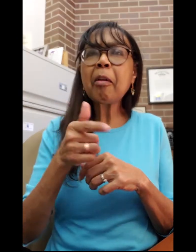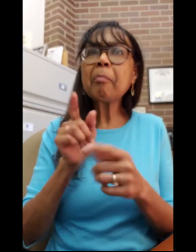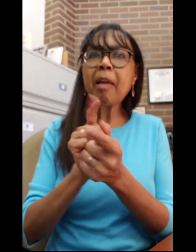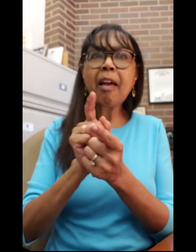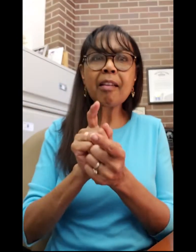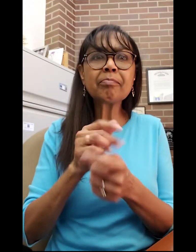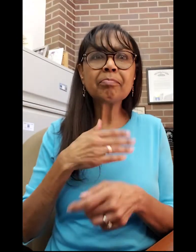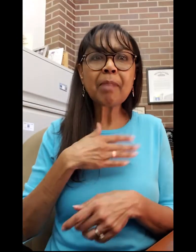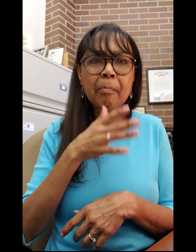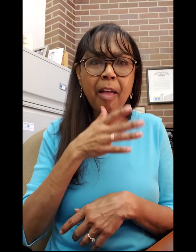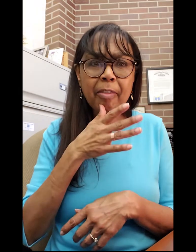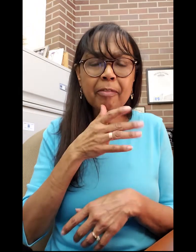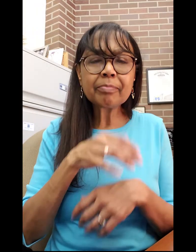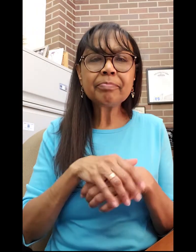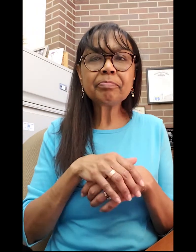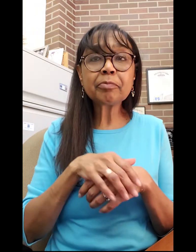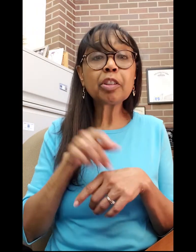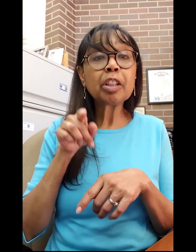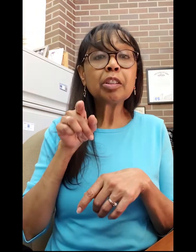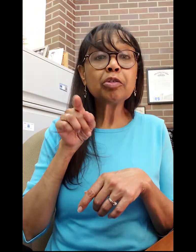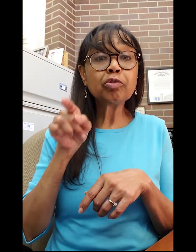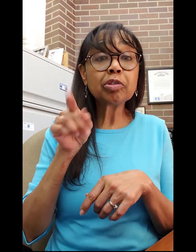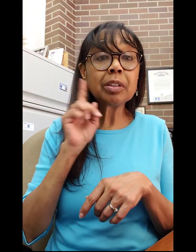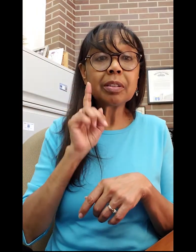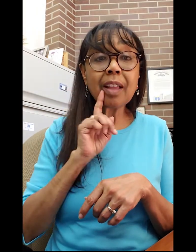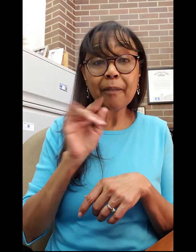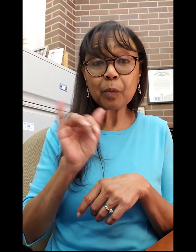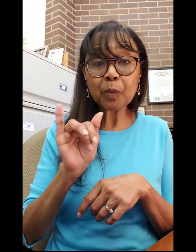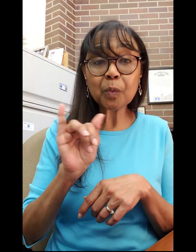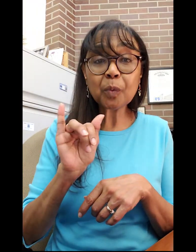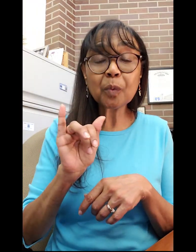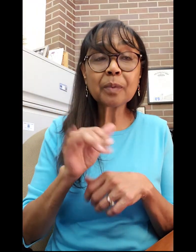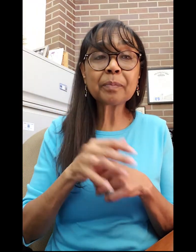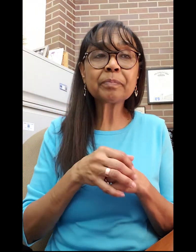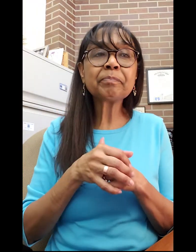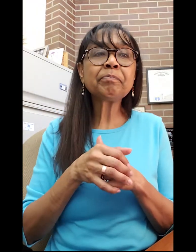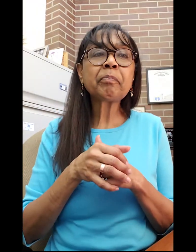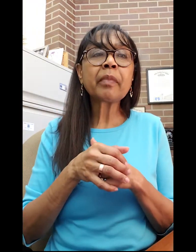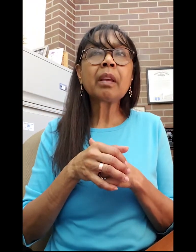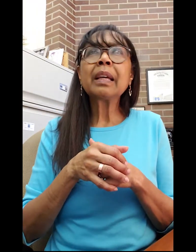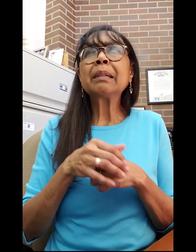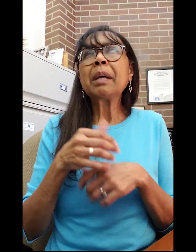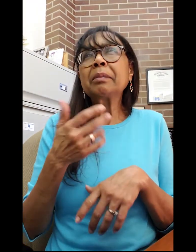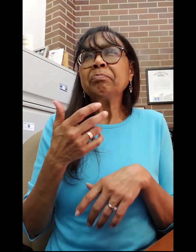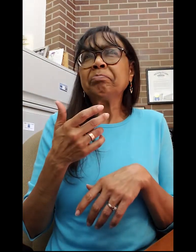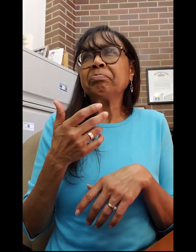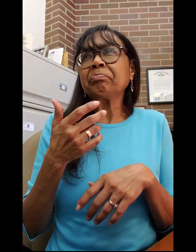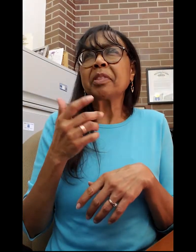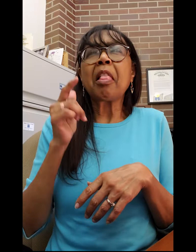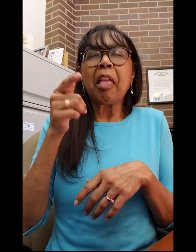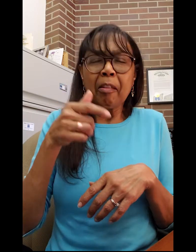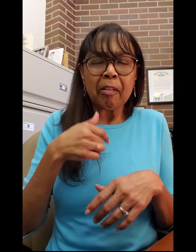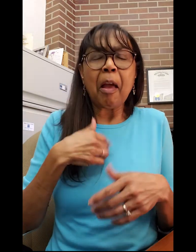Later, he met my mother who was also deaf.